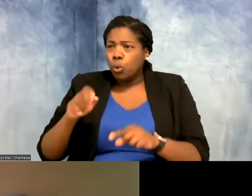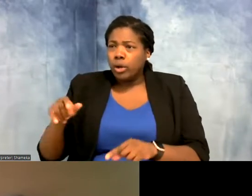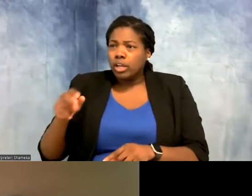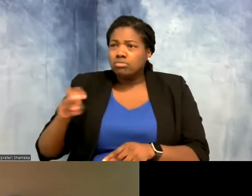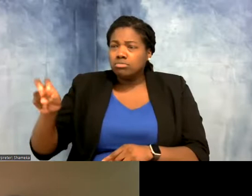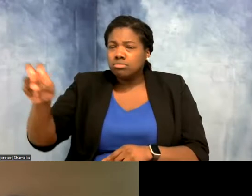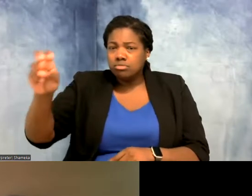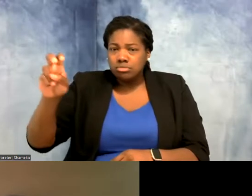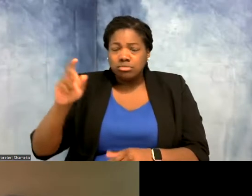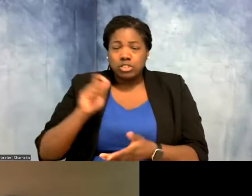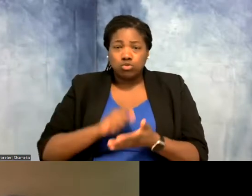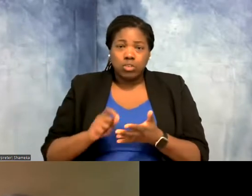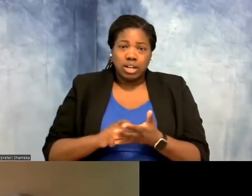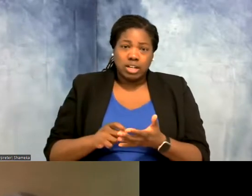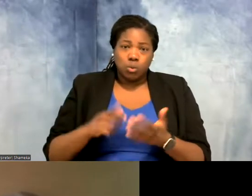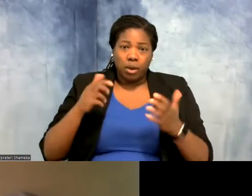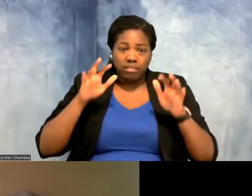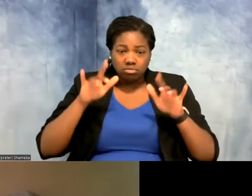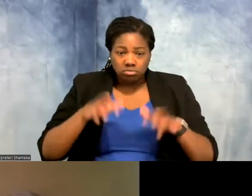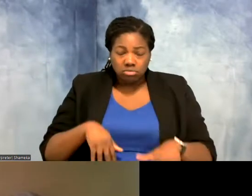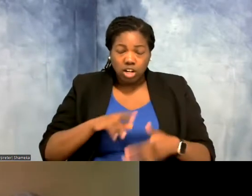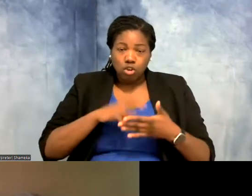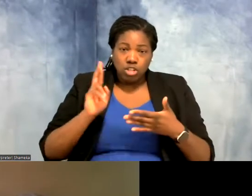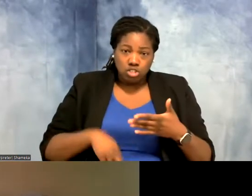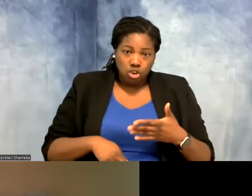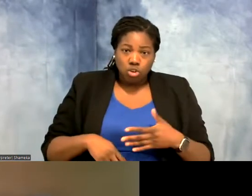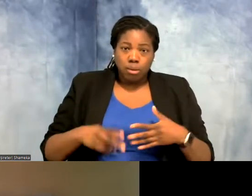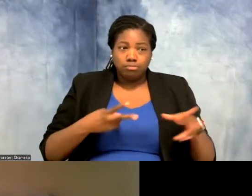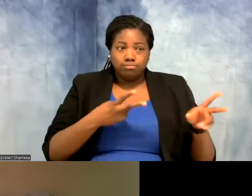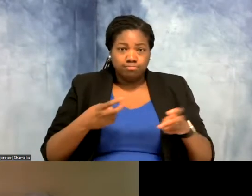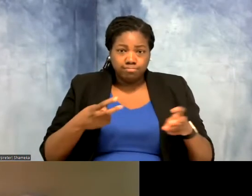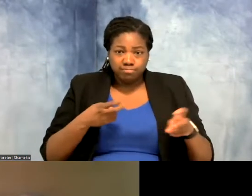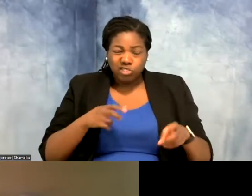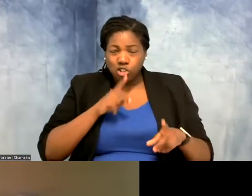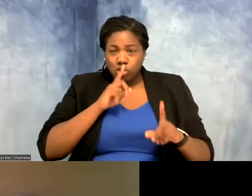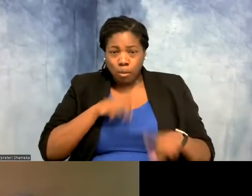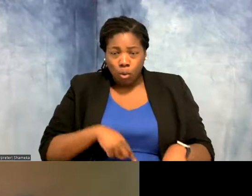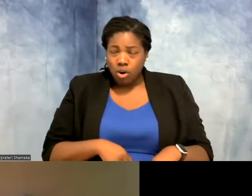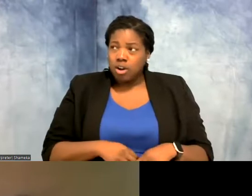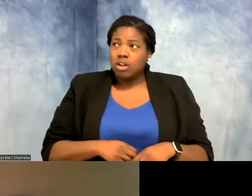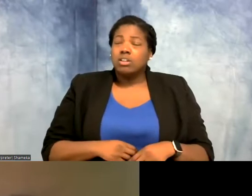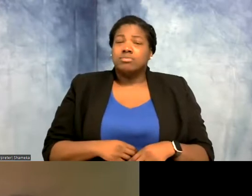lot of times we have to write our results. We might have to pull together a report, or an infographic,